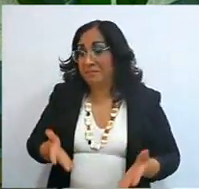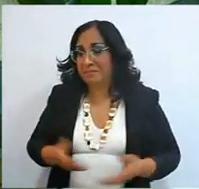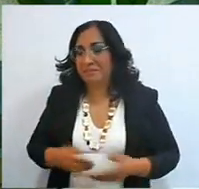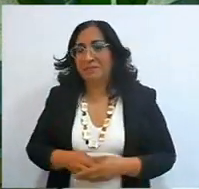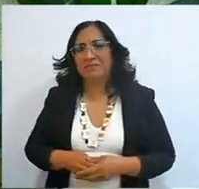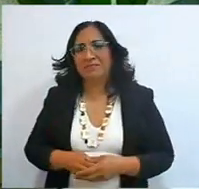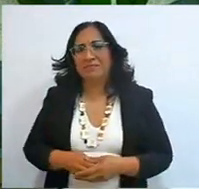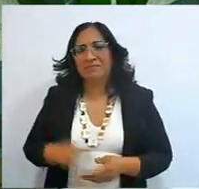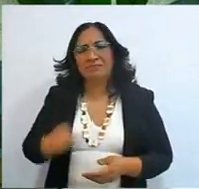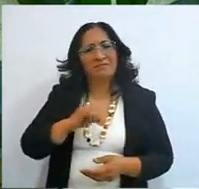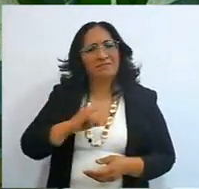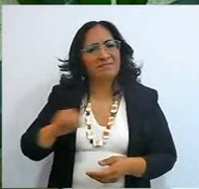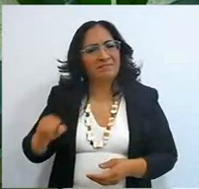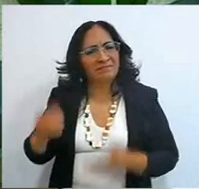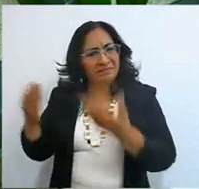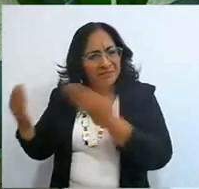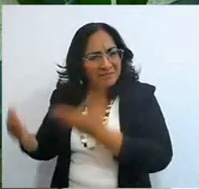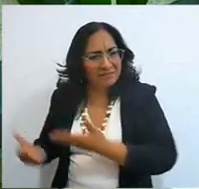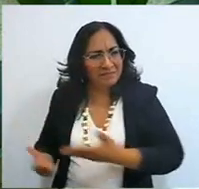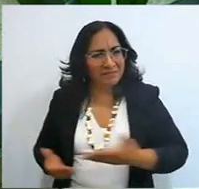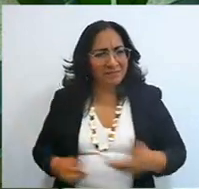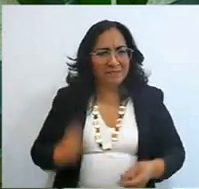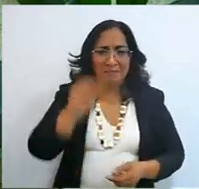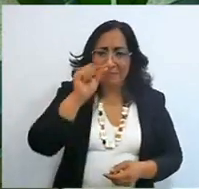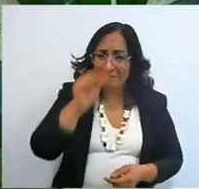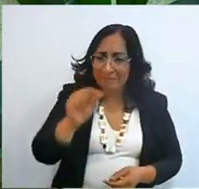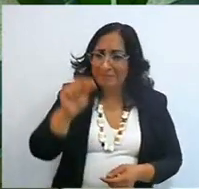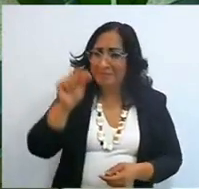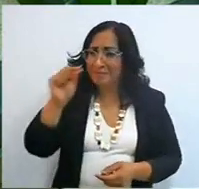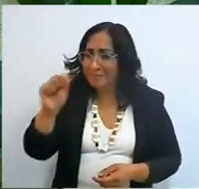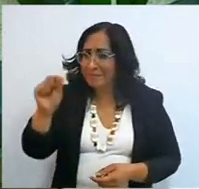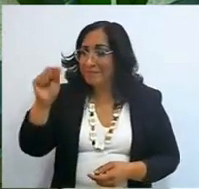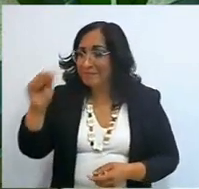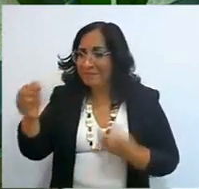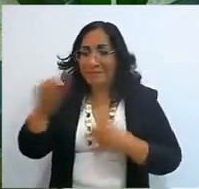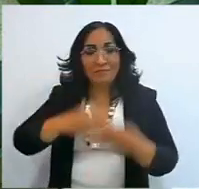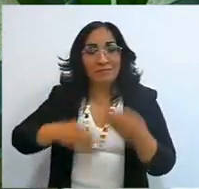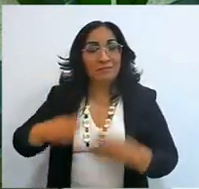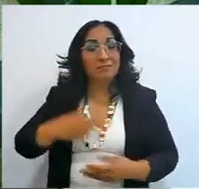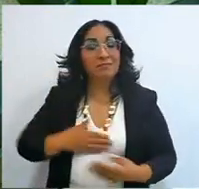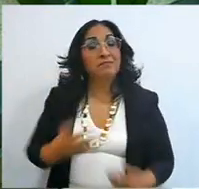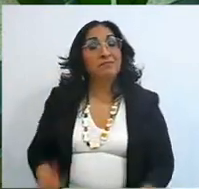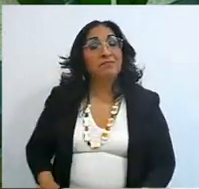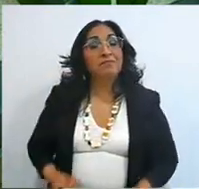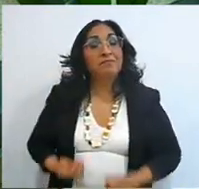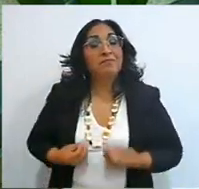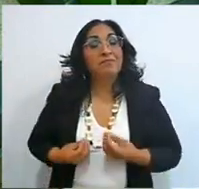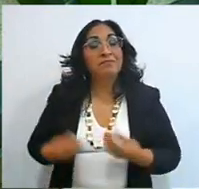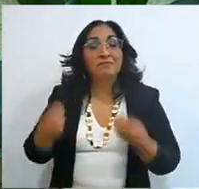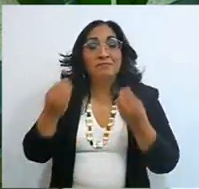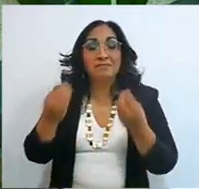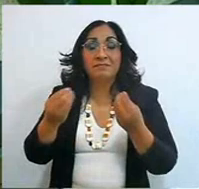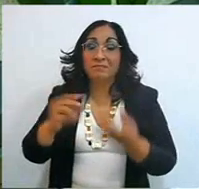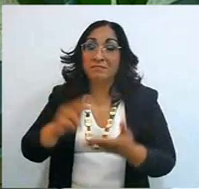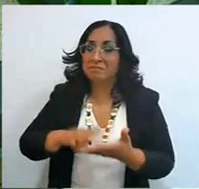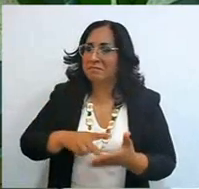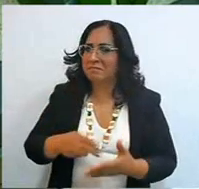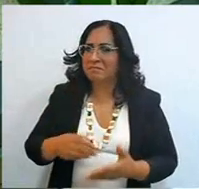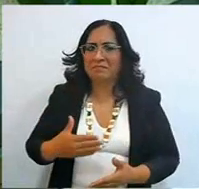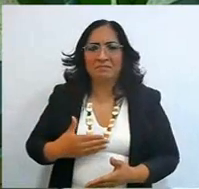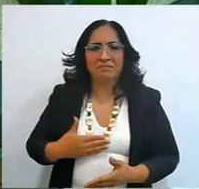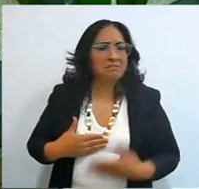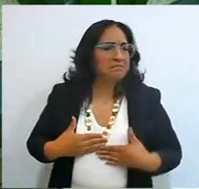And that is how God has been leading me, all my life, many times without understanding,